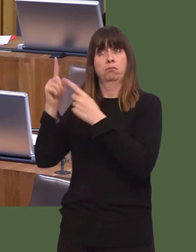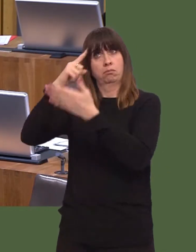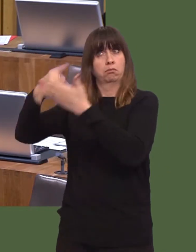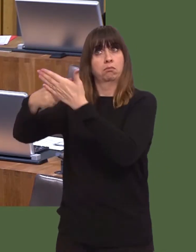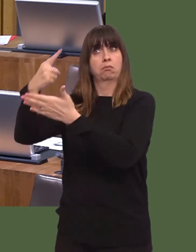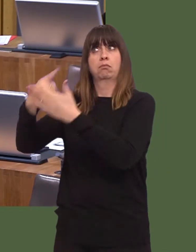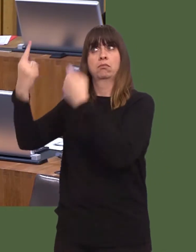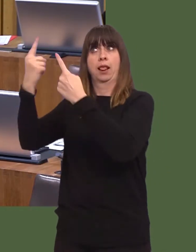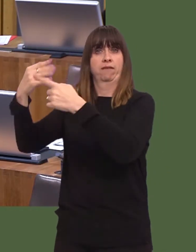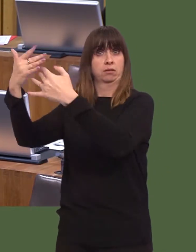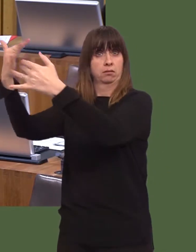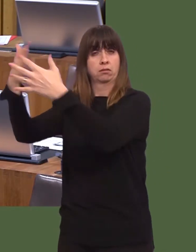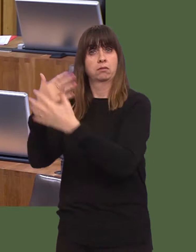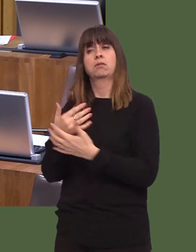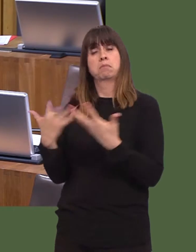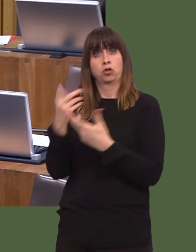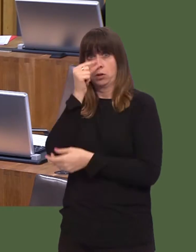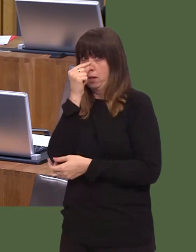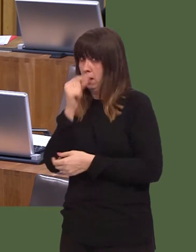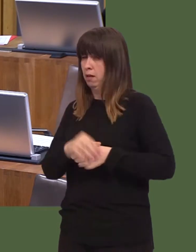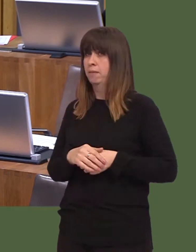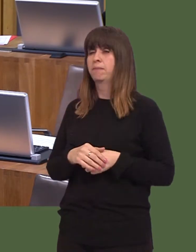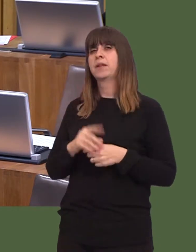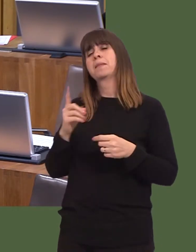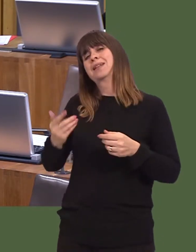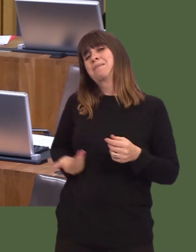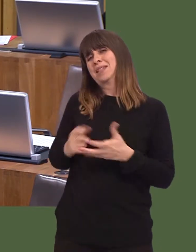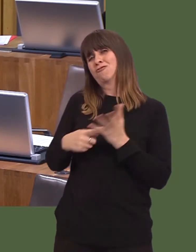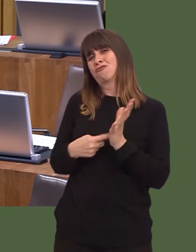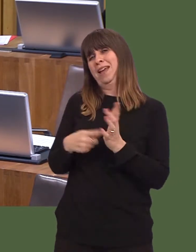In terms of business rates, itís more difficult because, with business rates, we know that